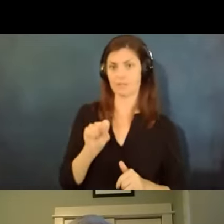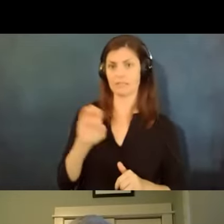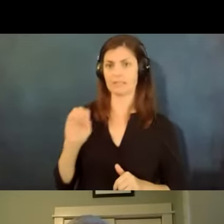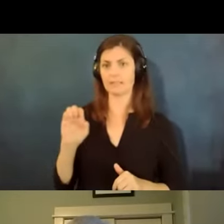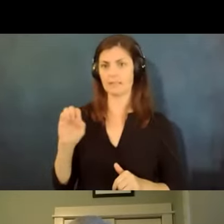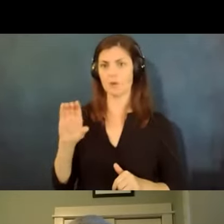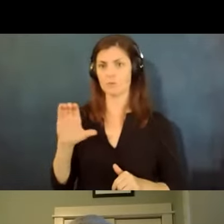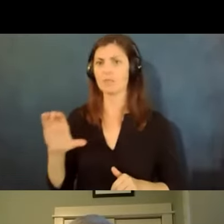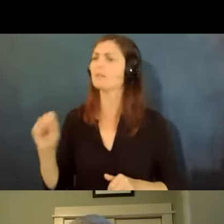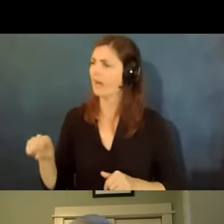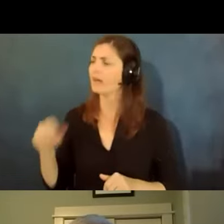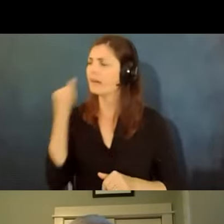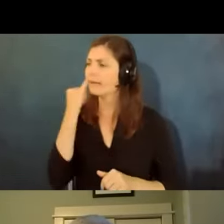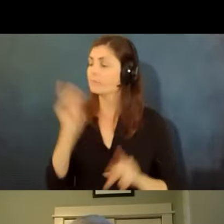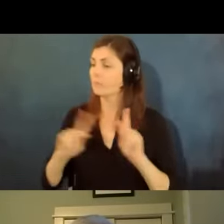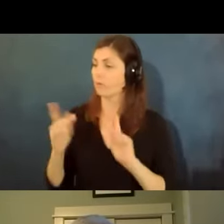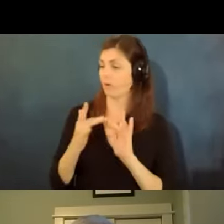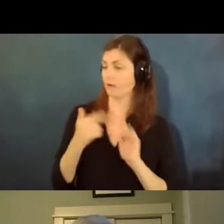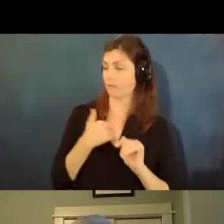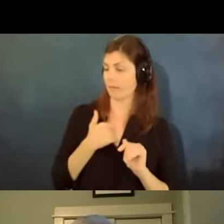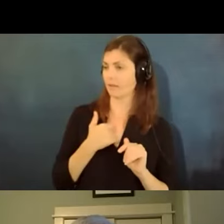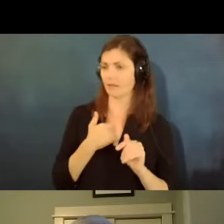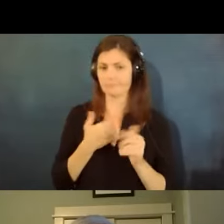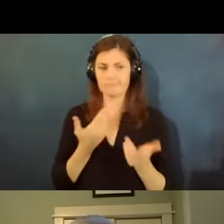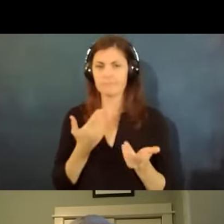and they're they're asking these same kind of questions what are my rights here we may give